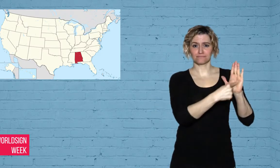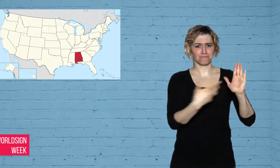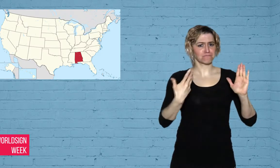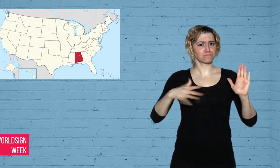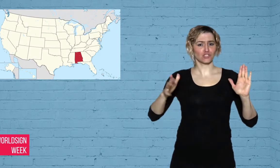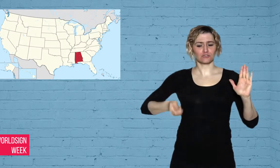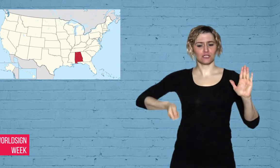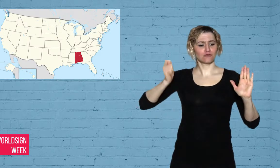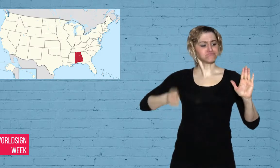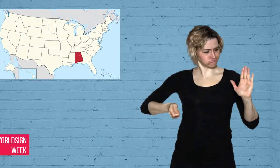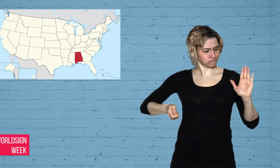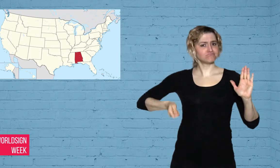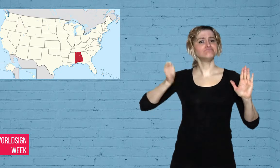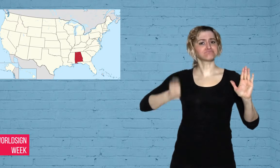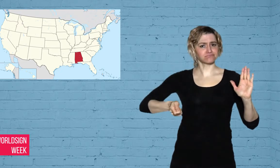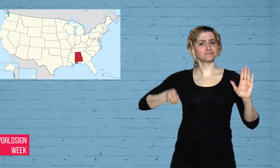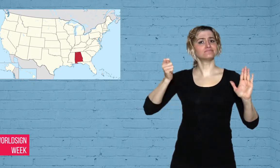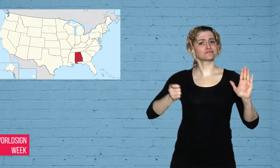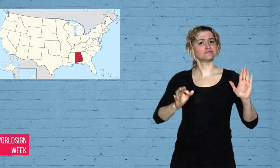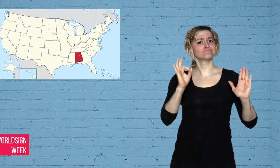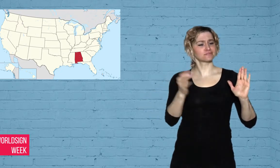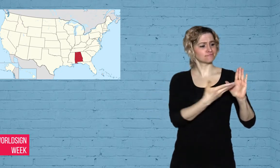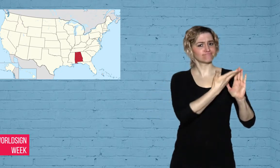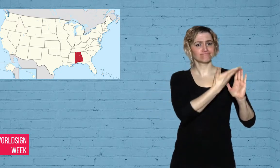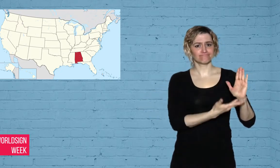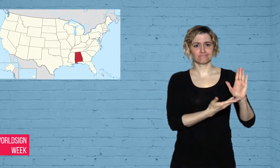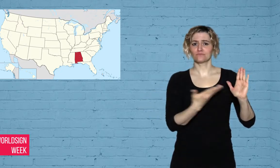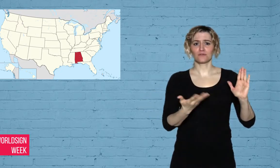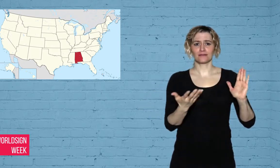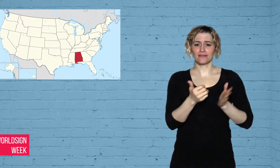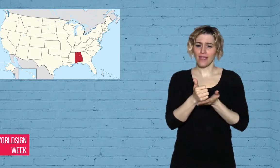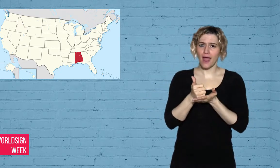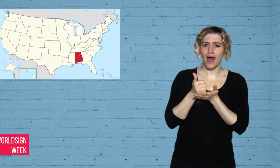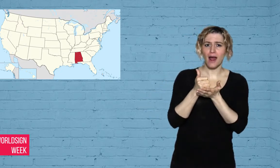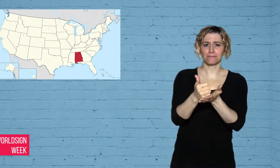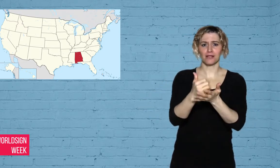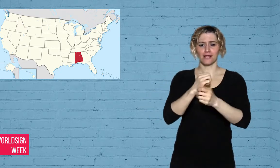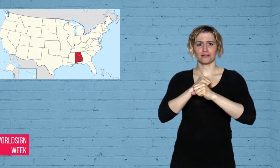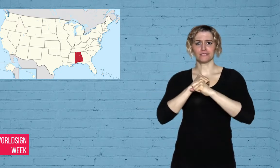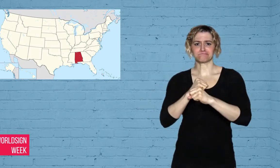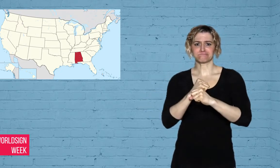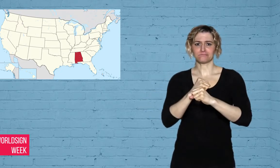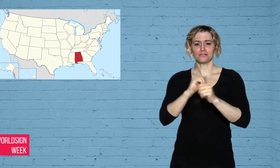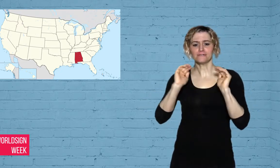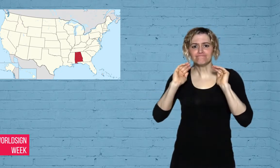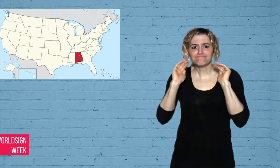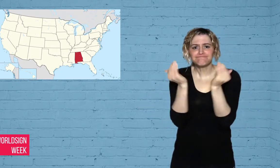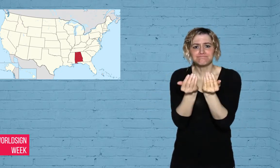passed in US to protect Deaf people’s